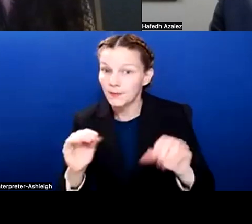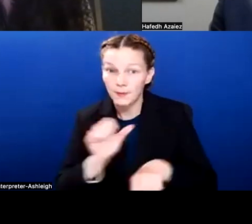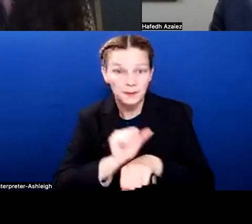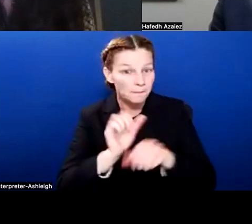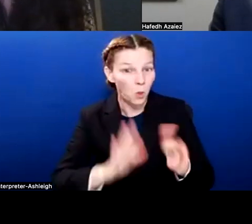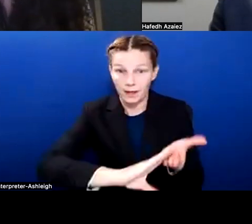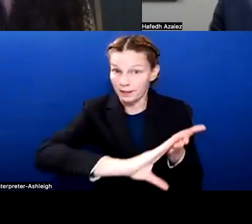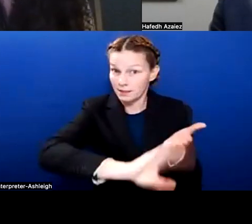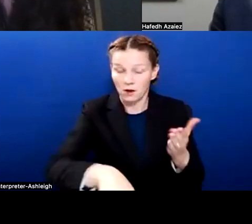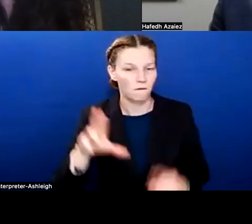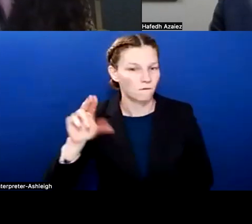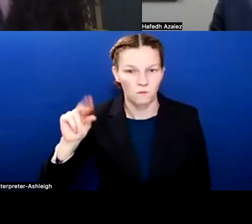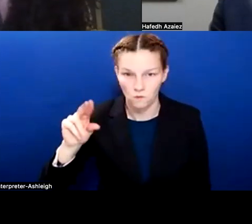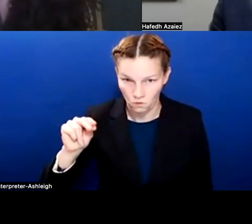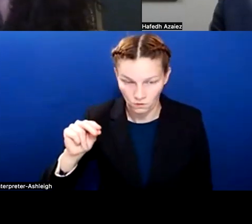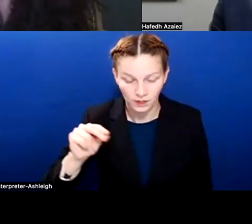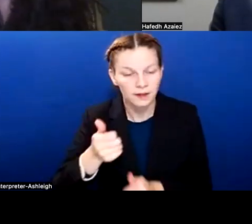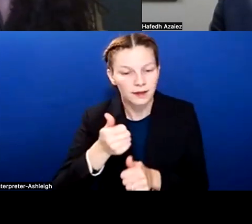Every employee will retain employment with the district.